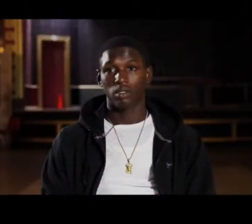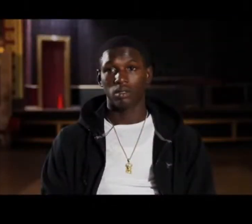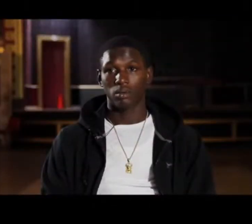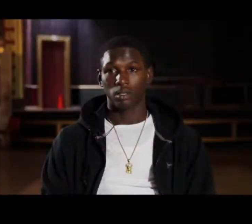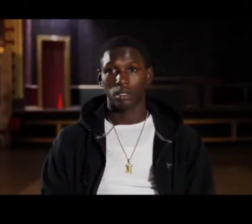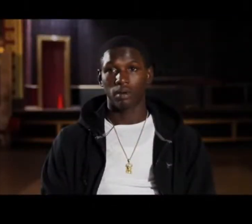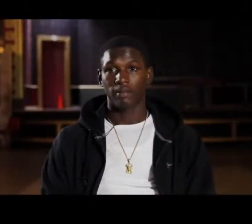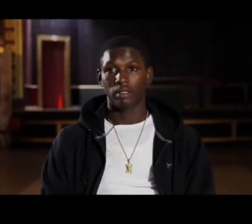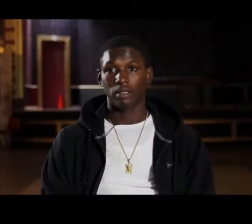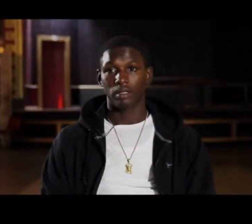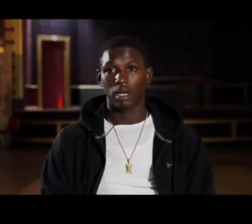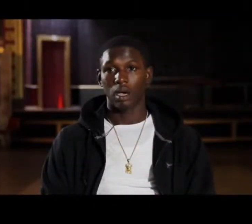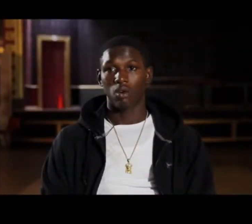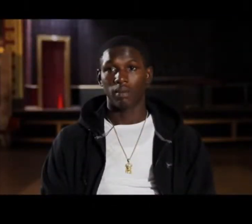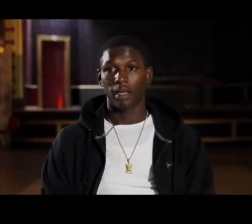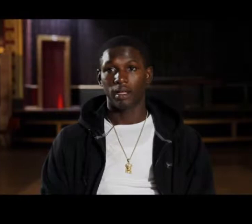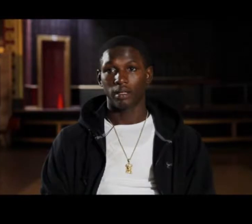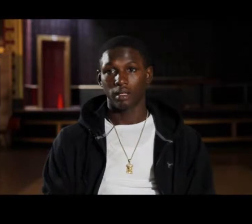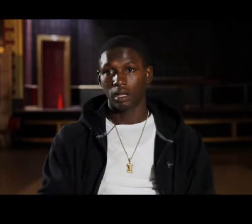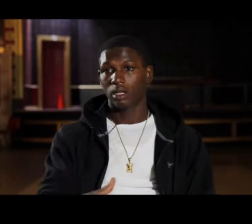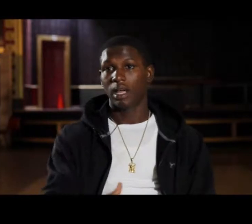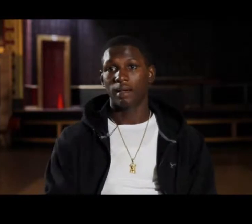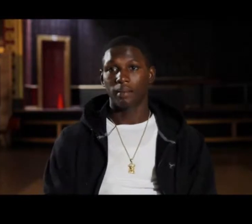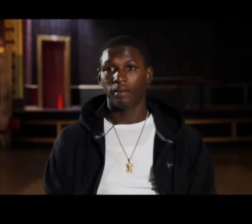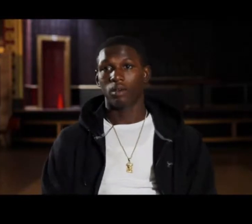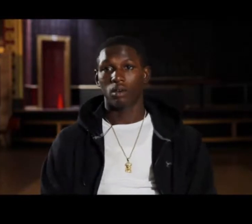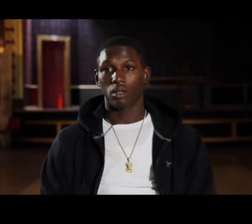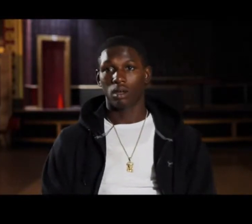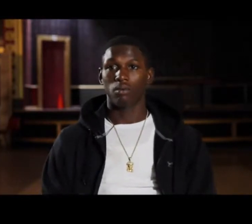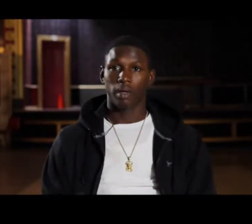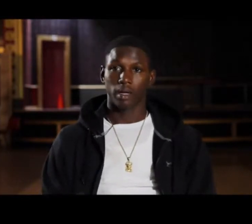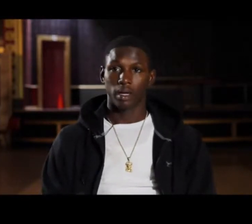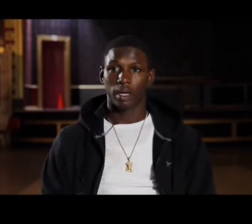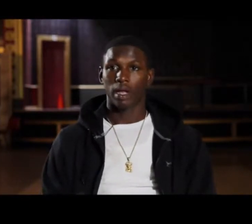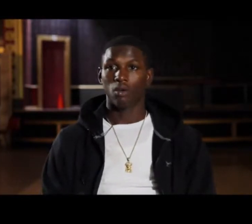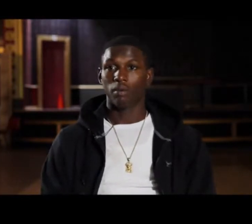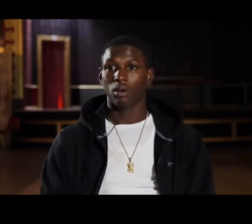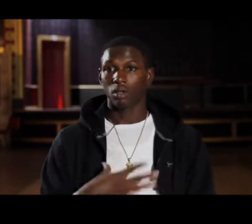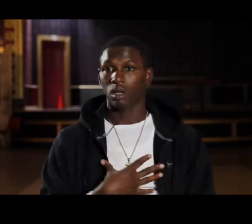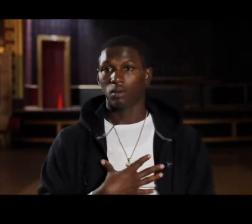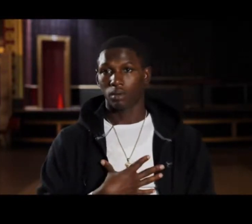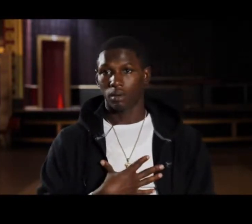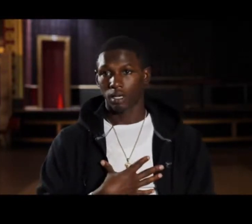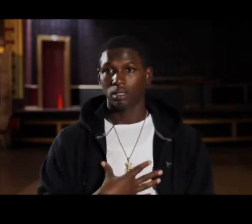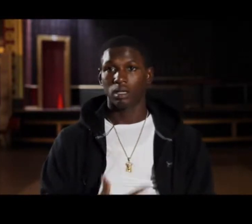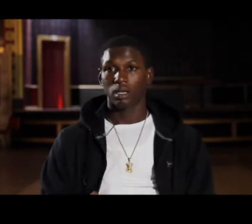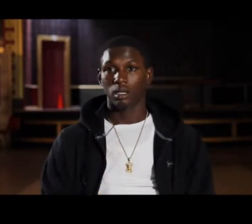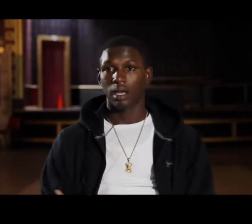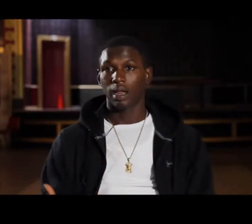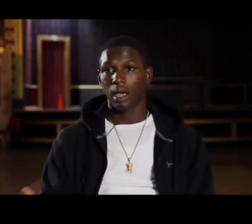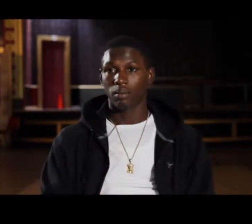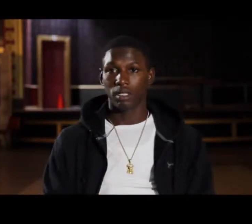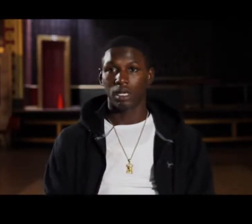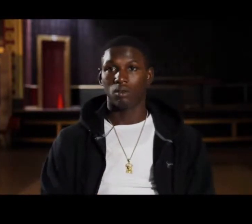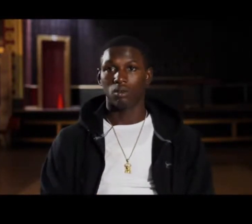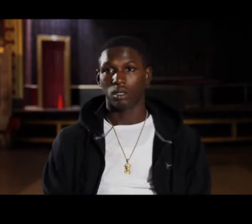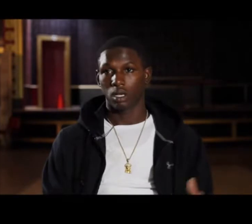so we appreciate y'all for doing what y'all do absolutely absolutely i mean i think y'all brothers are coming out supporting the brothers